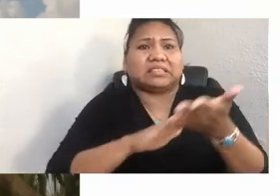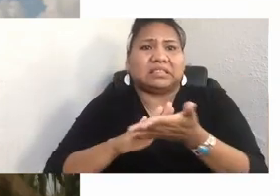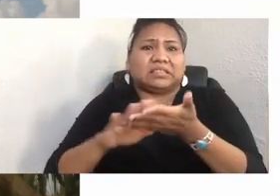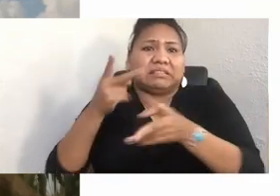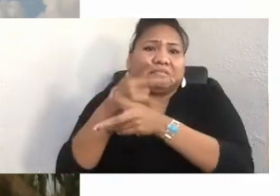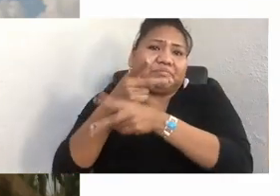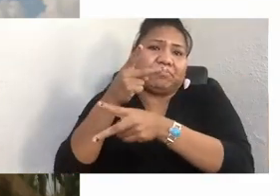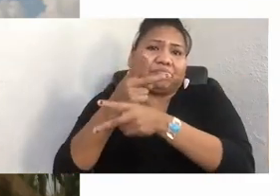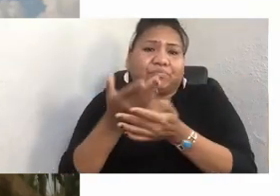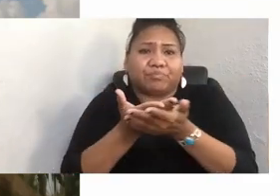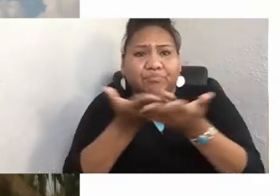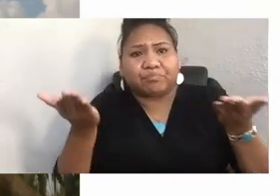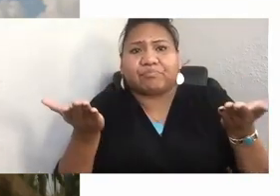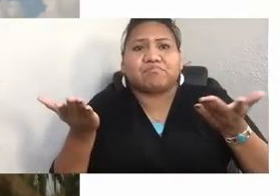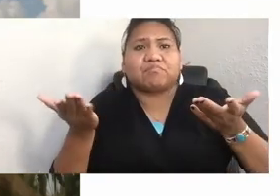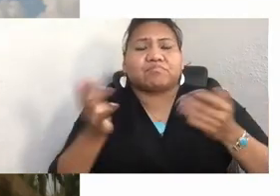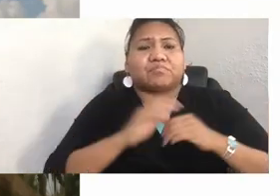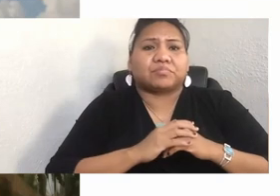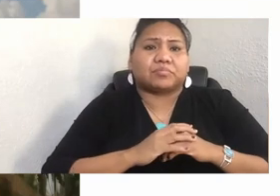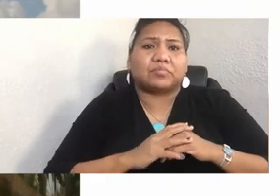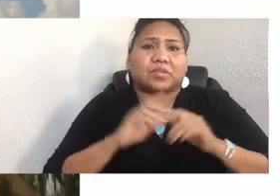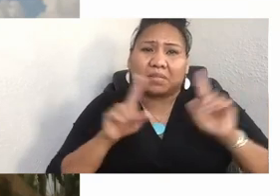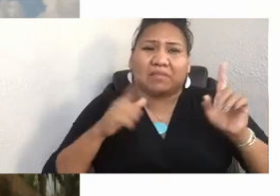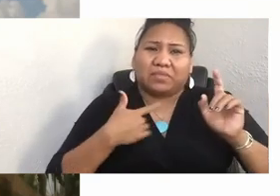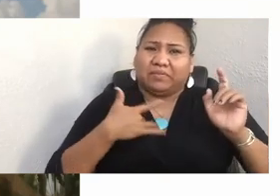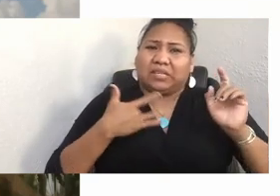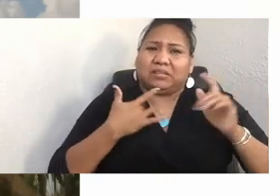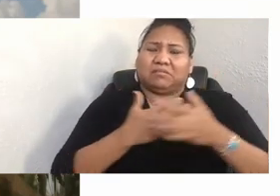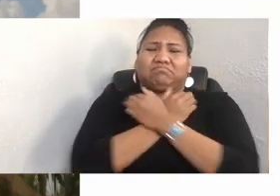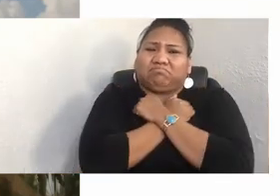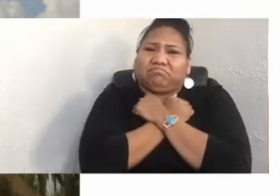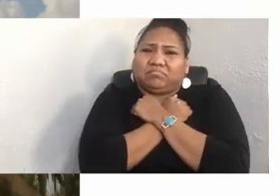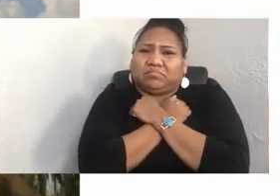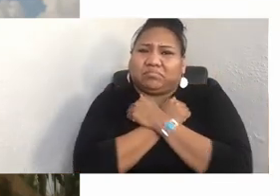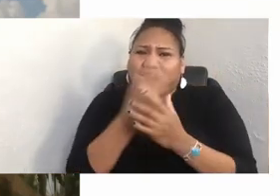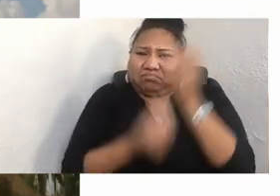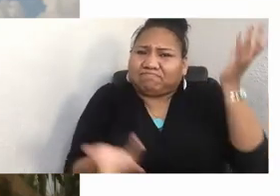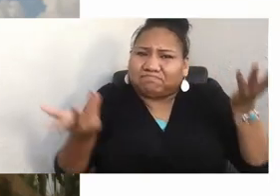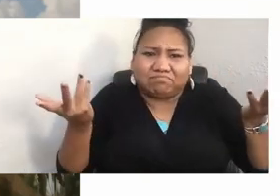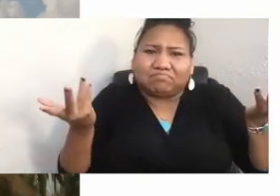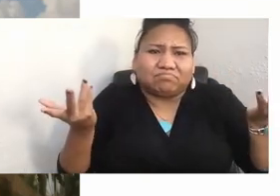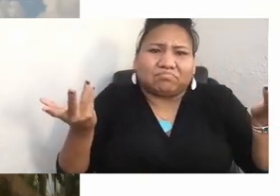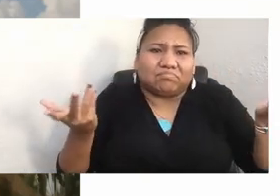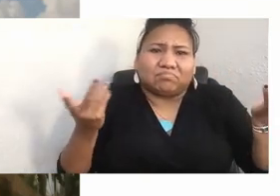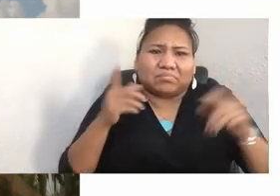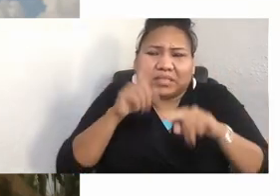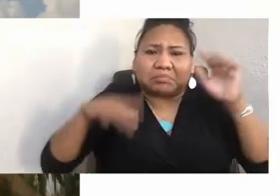But that real feeling of love was absent, and you can't expect those generations of individuals who attended boarding schools to know what love was,